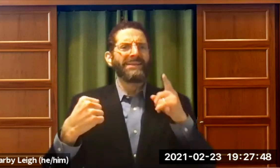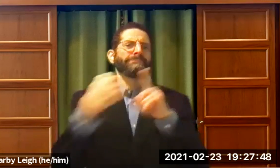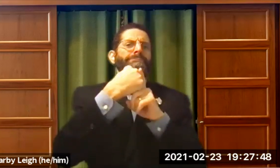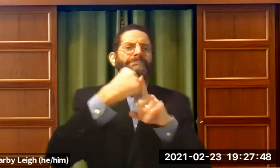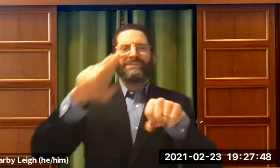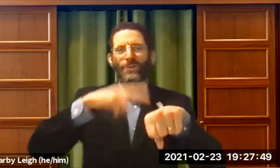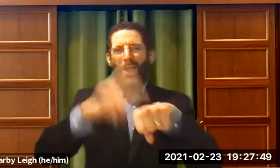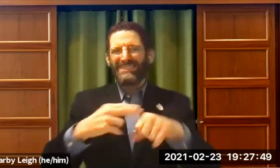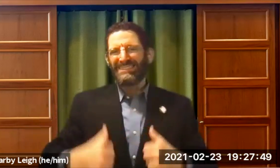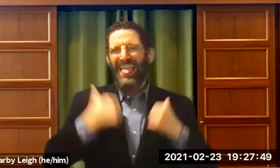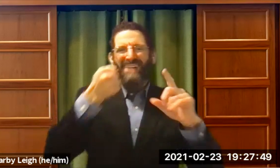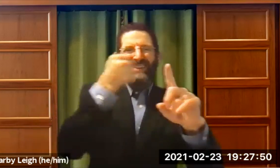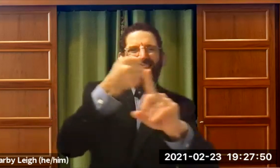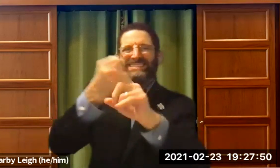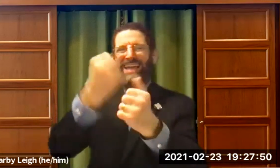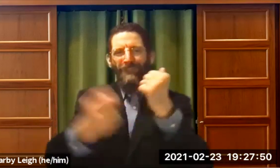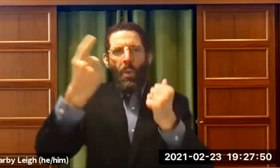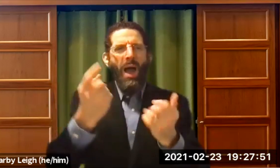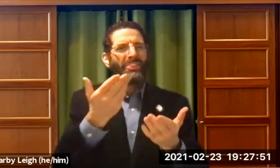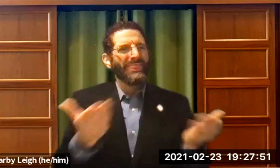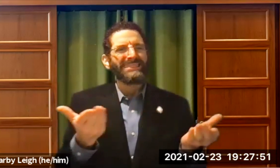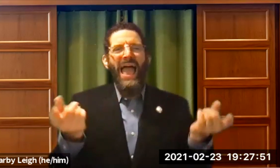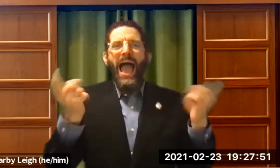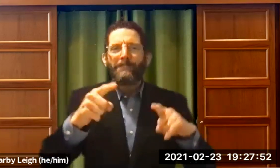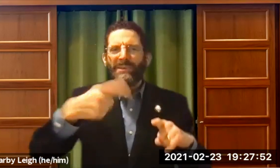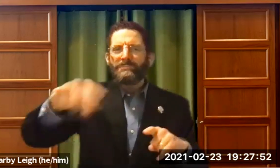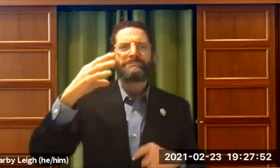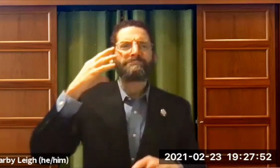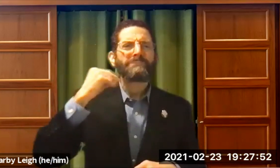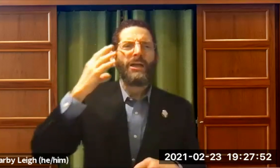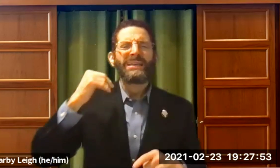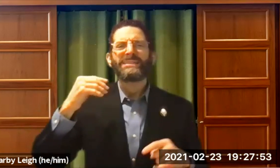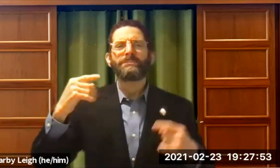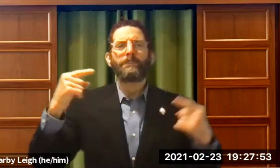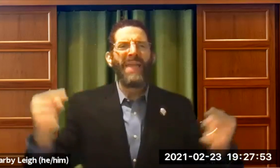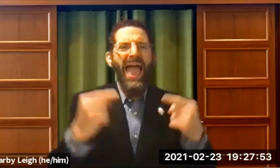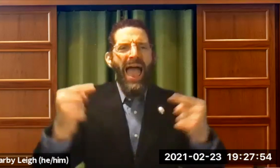Later, it really hit me hard. There have been many situations that have happened in my